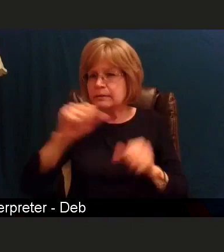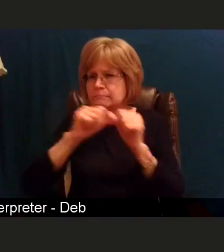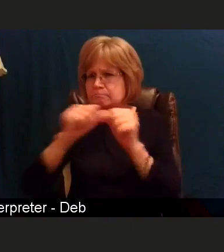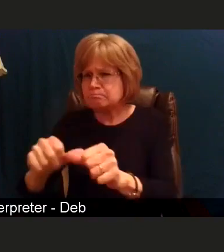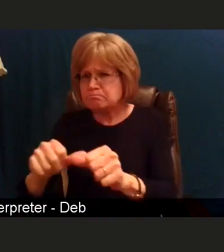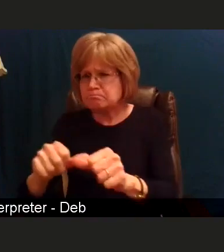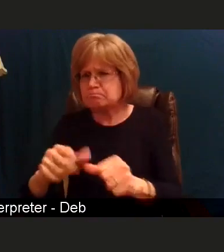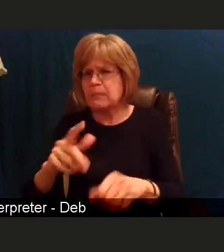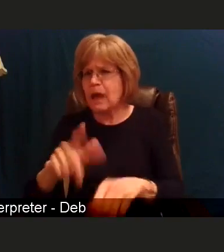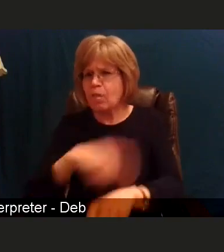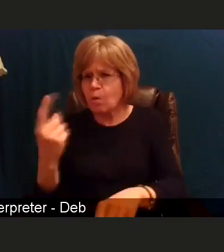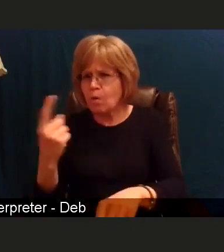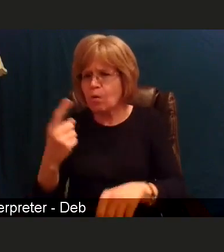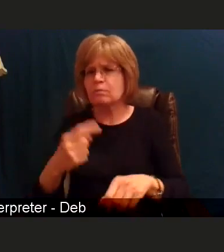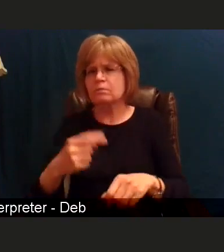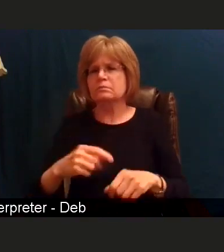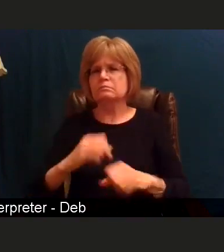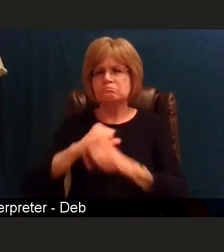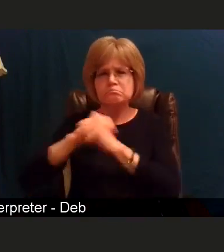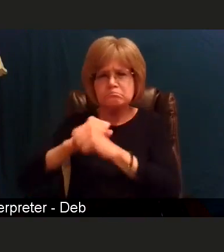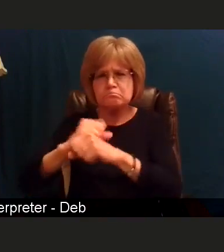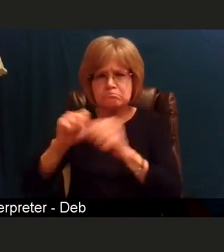So we don't know the answer to that at this moment.